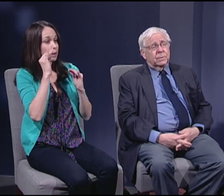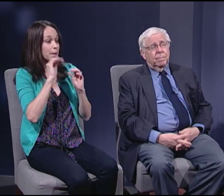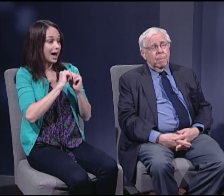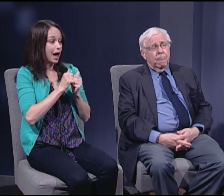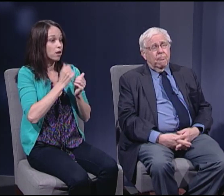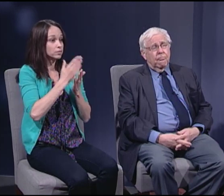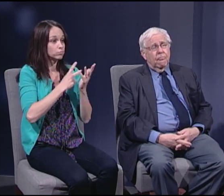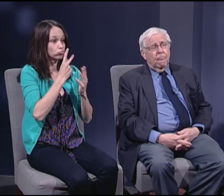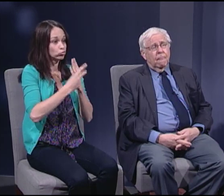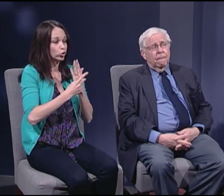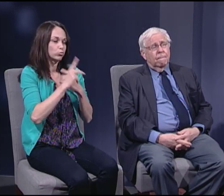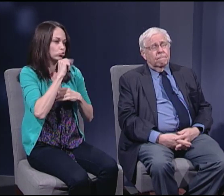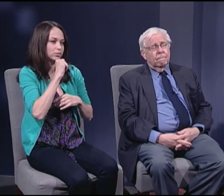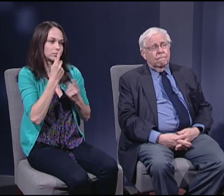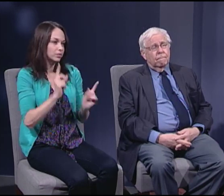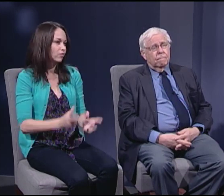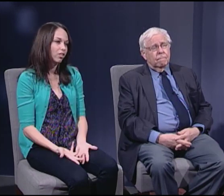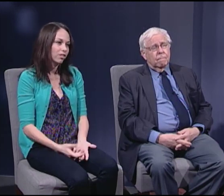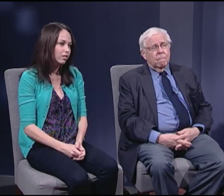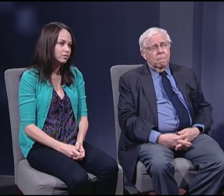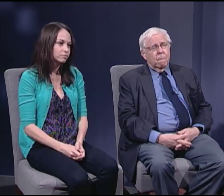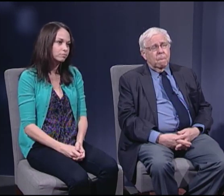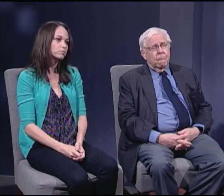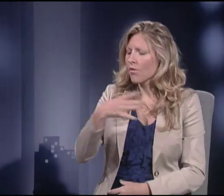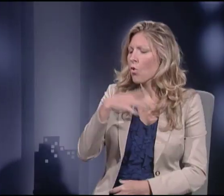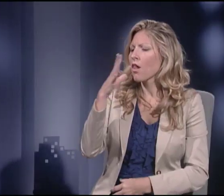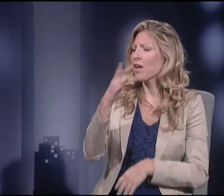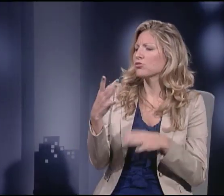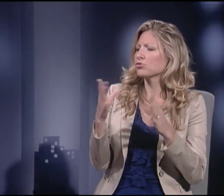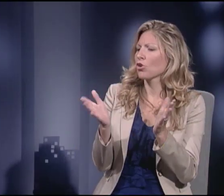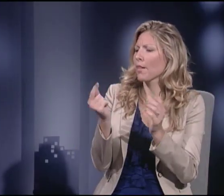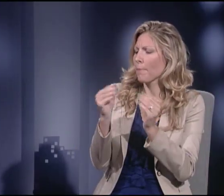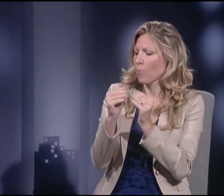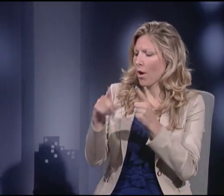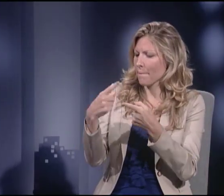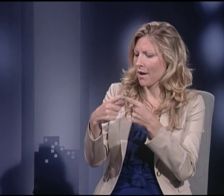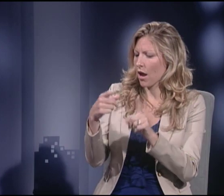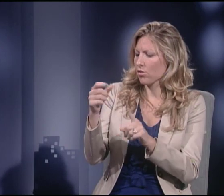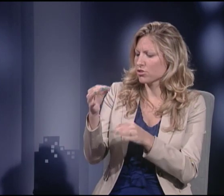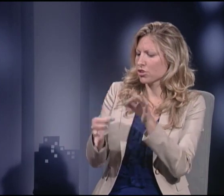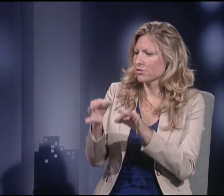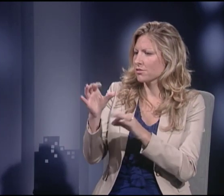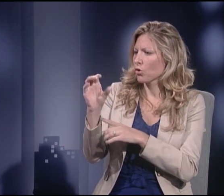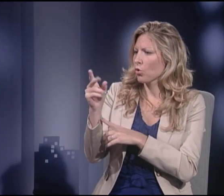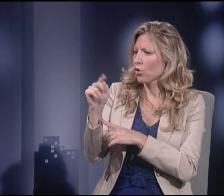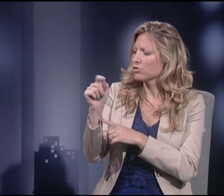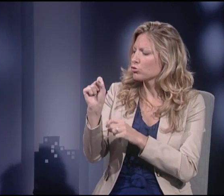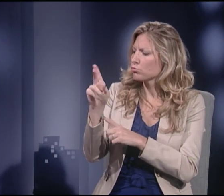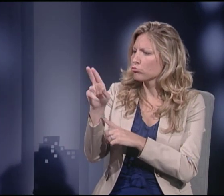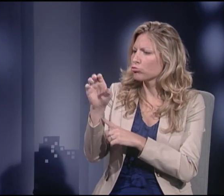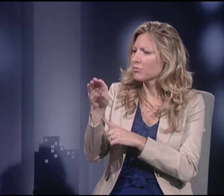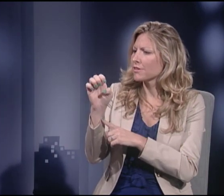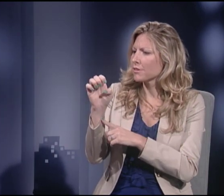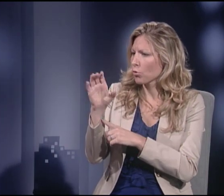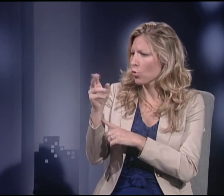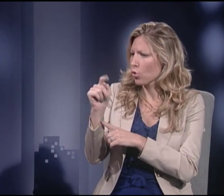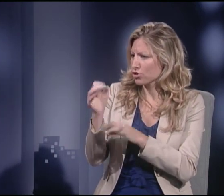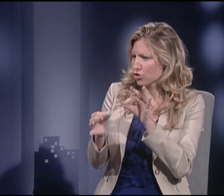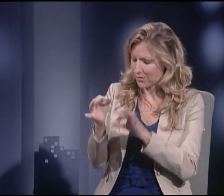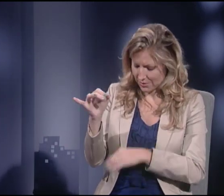Well, I'd like to talk a little bit more